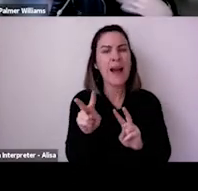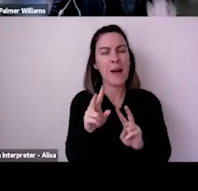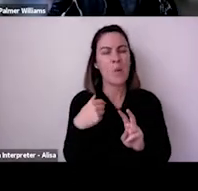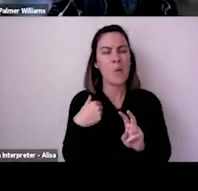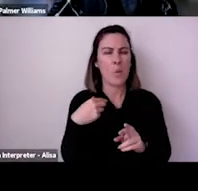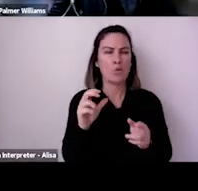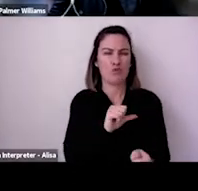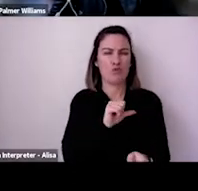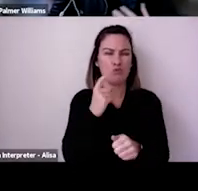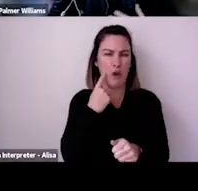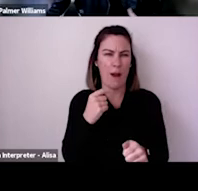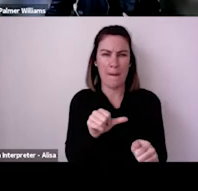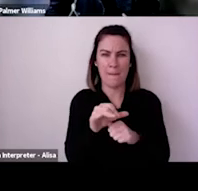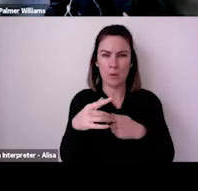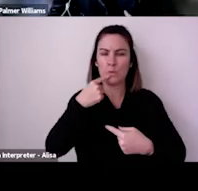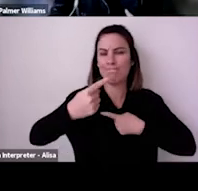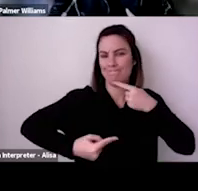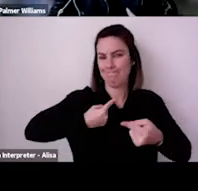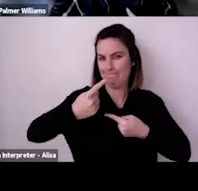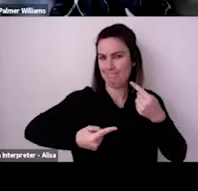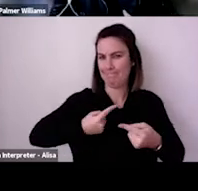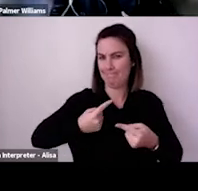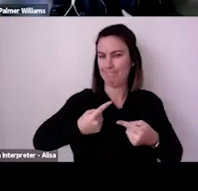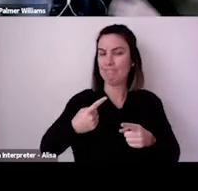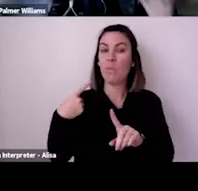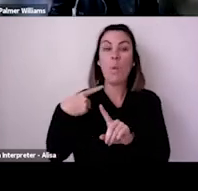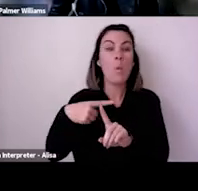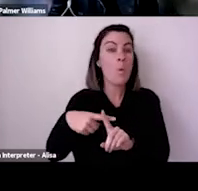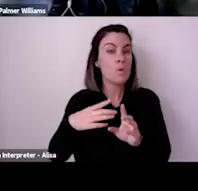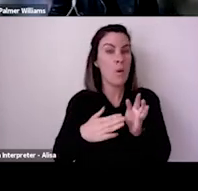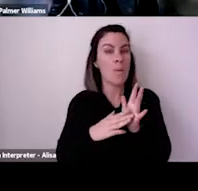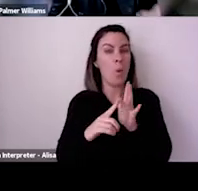Tandi and your team, you're amazing to work with and Rebecca, the Australia Council for